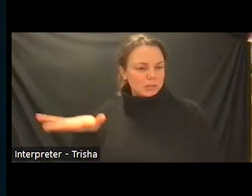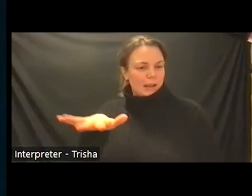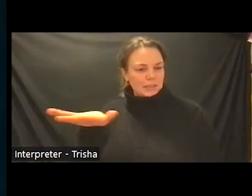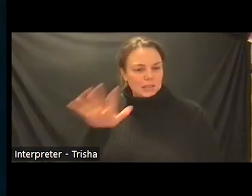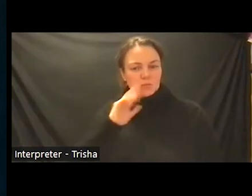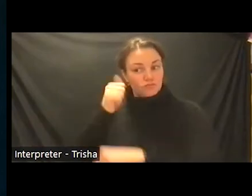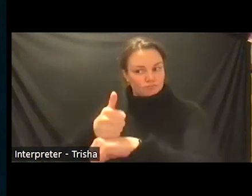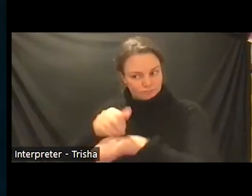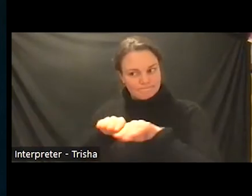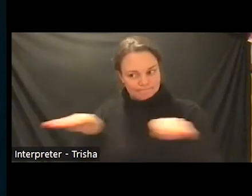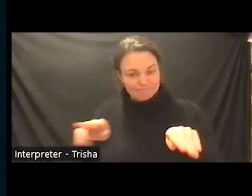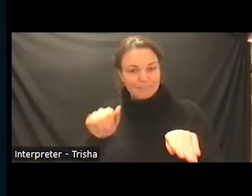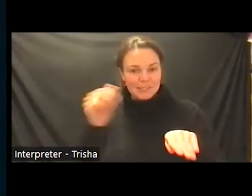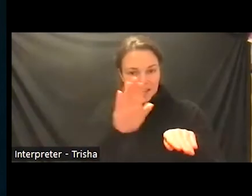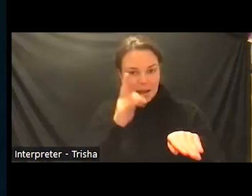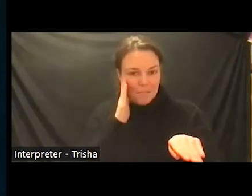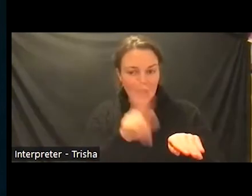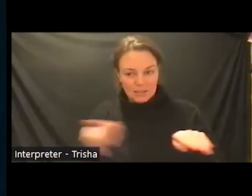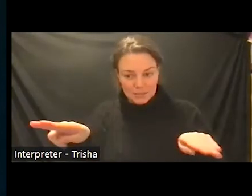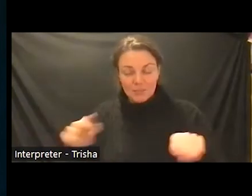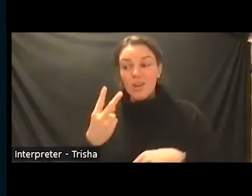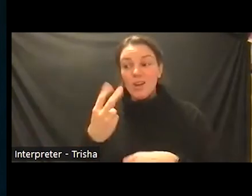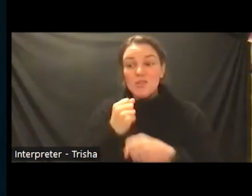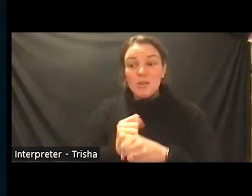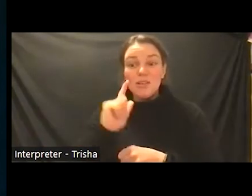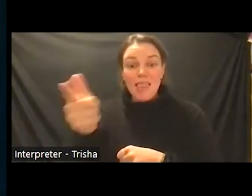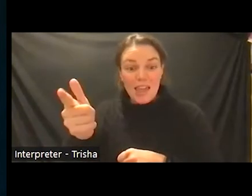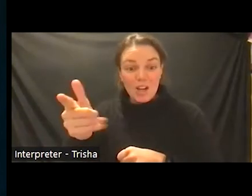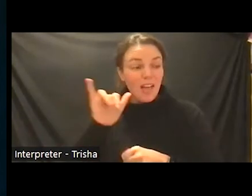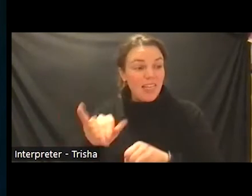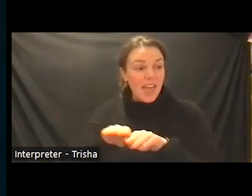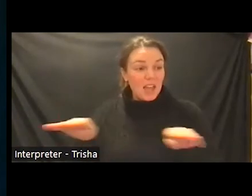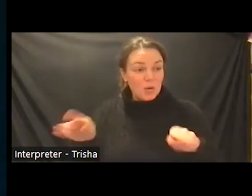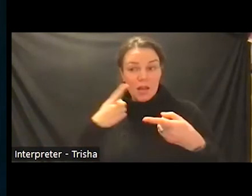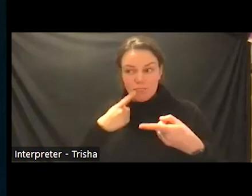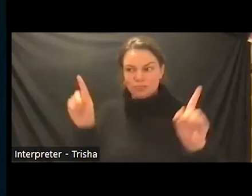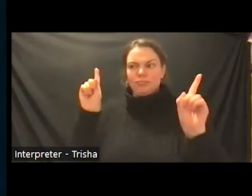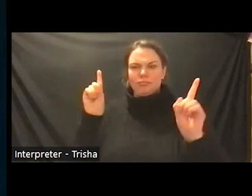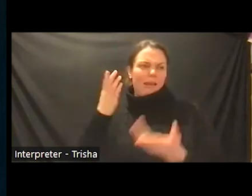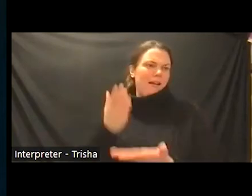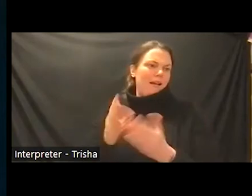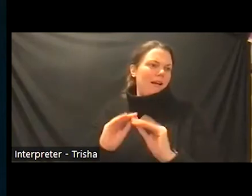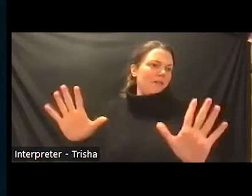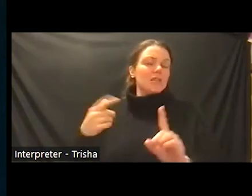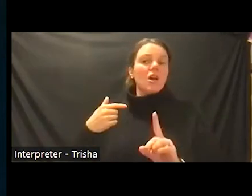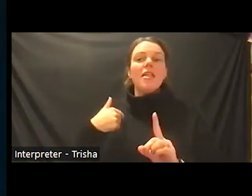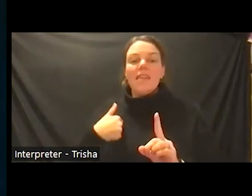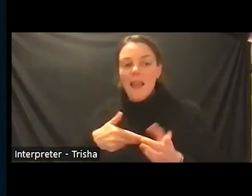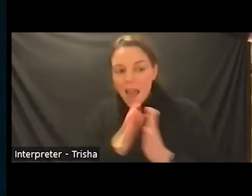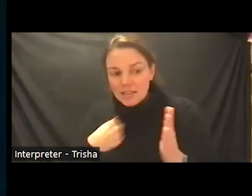two years later the success of the unit was evident and we were asked to expand to 20 beds